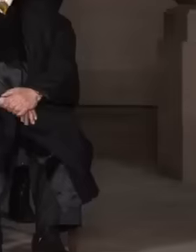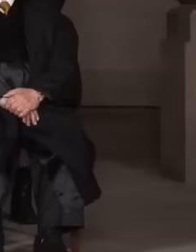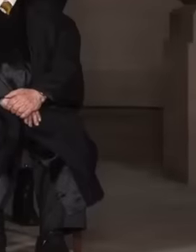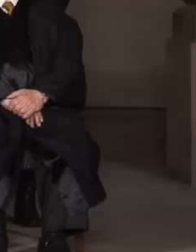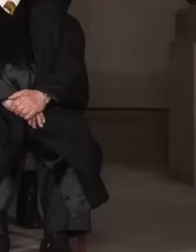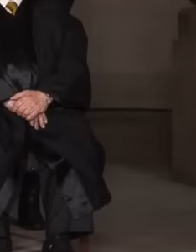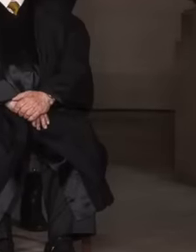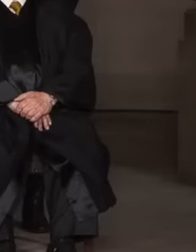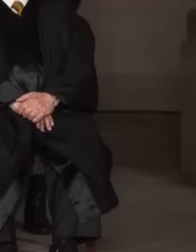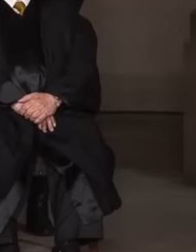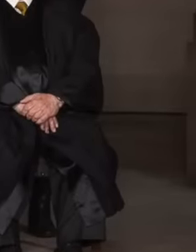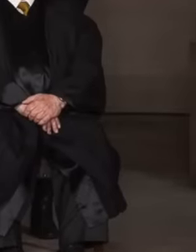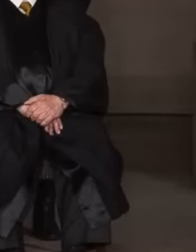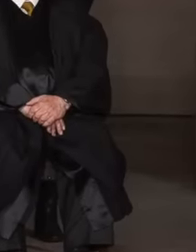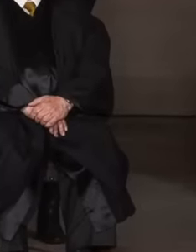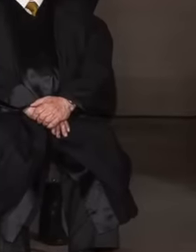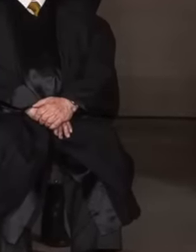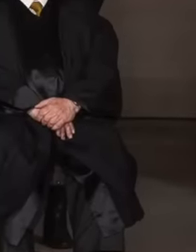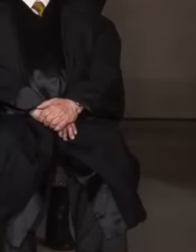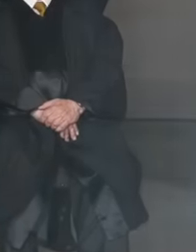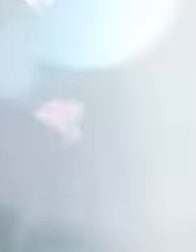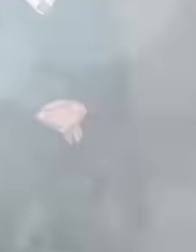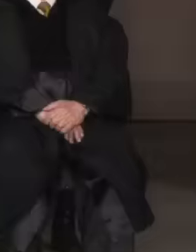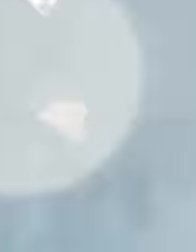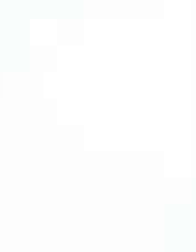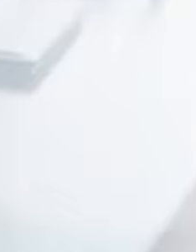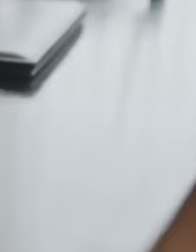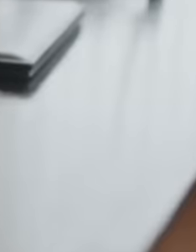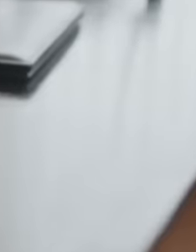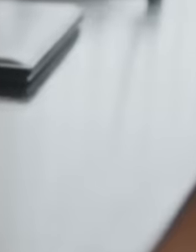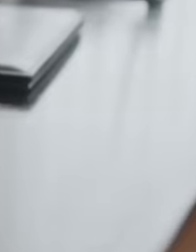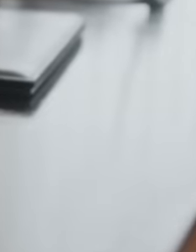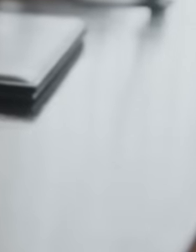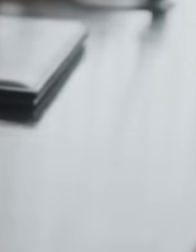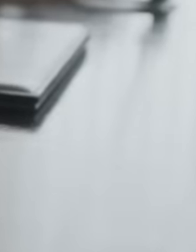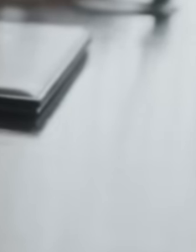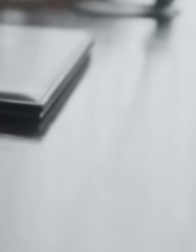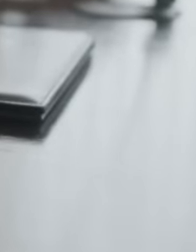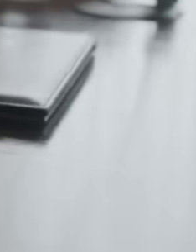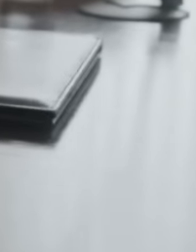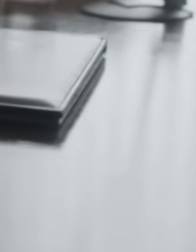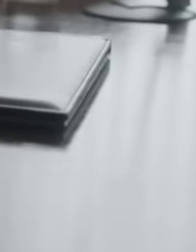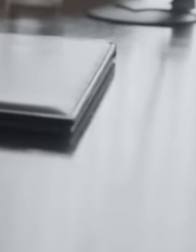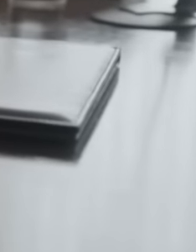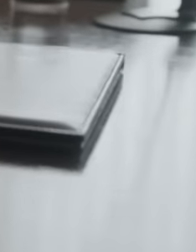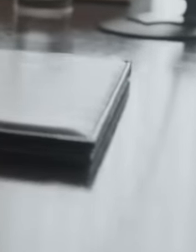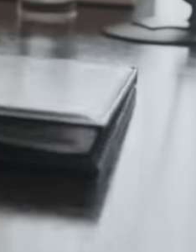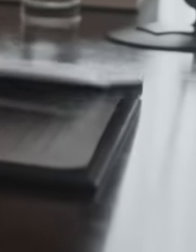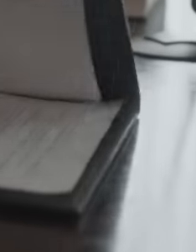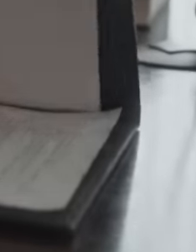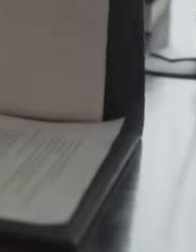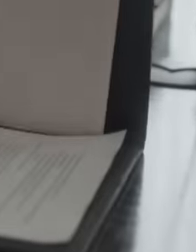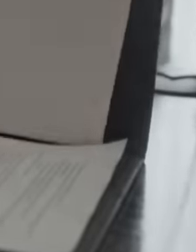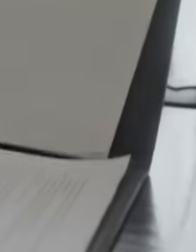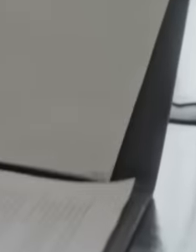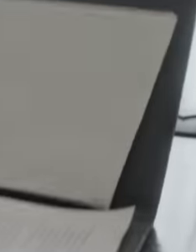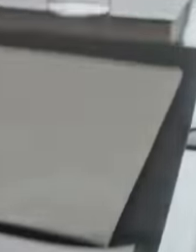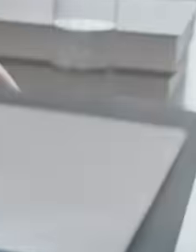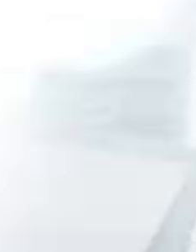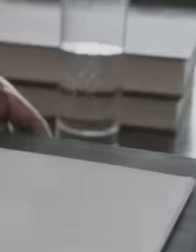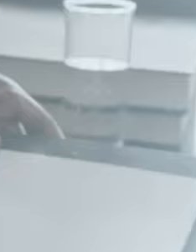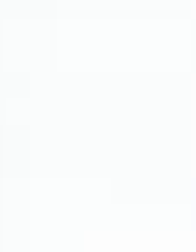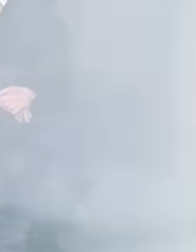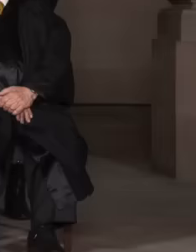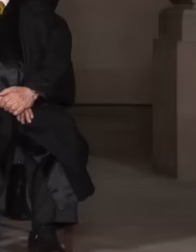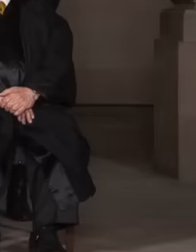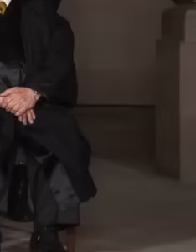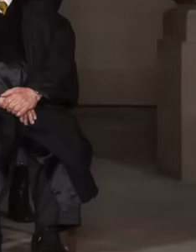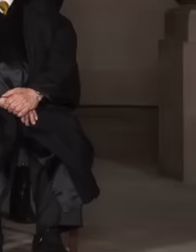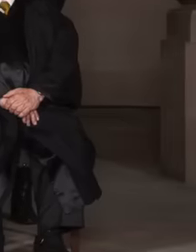businessmen, political bankers and even organized crime. Neither more nor less